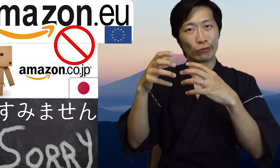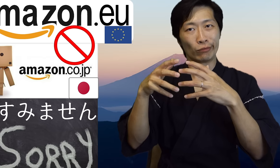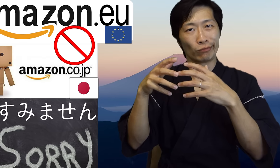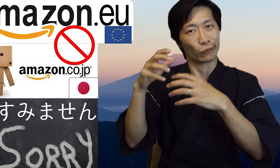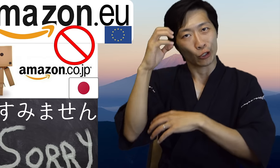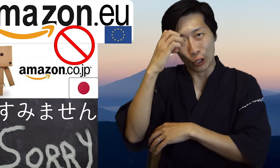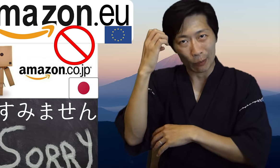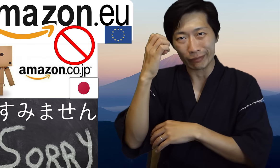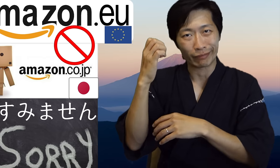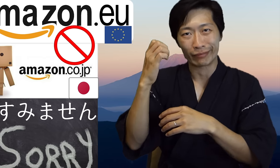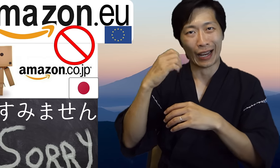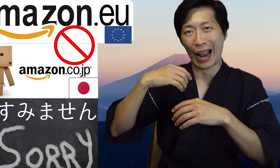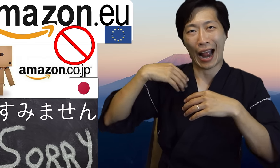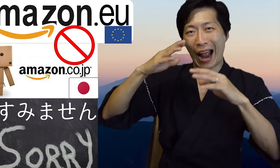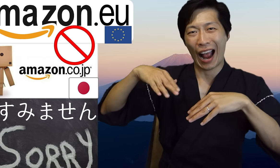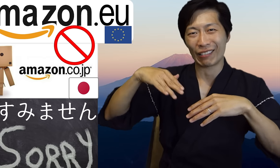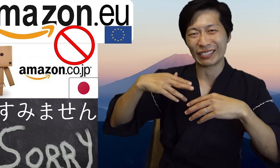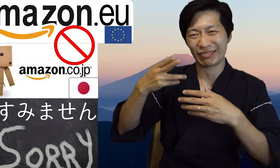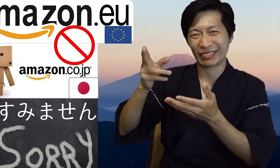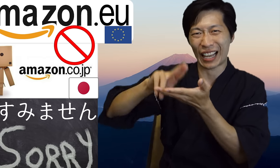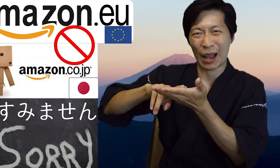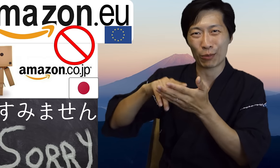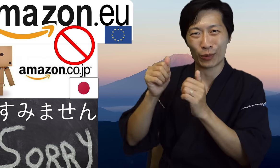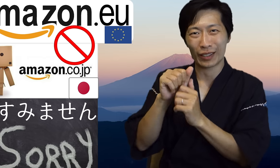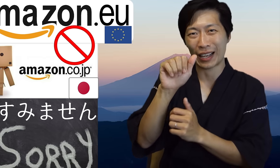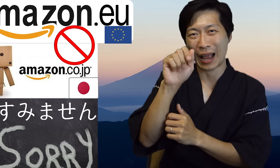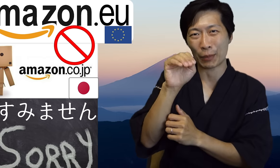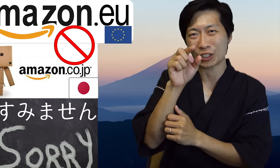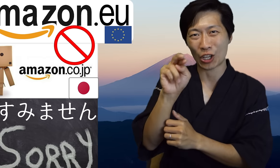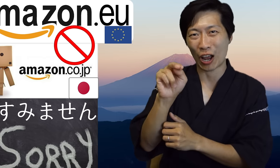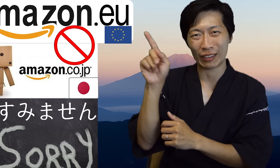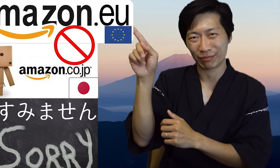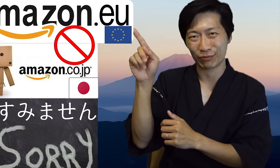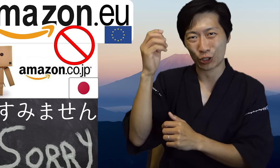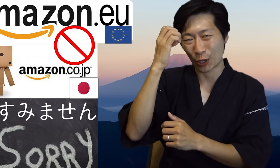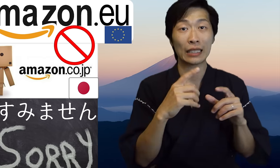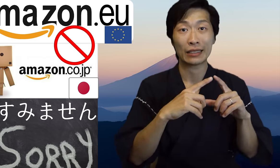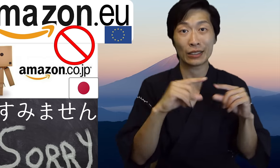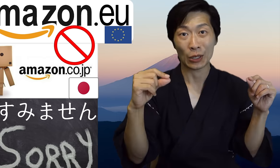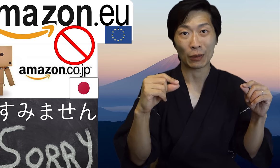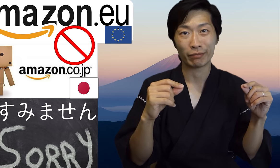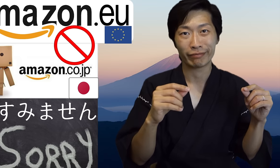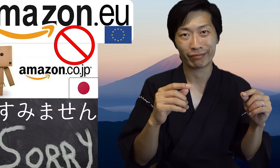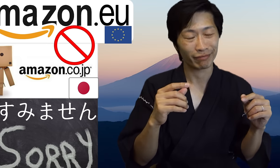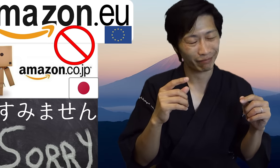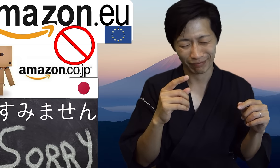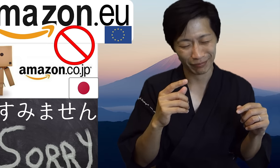Unfortunately we cannot ship to Europe I haven't signed up for Amazon